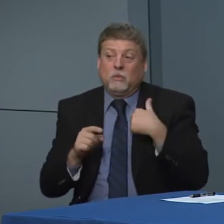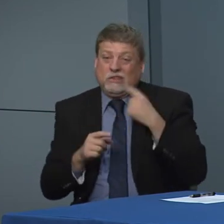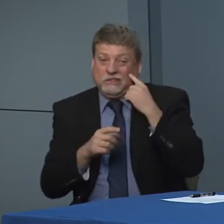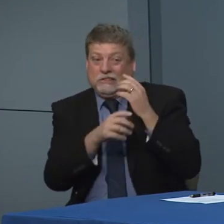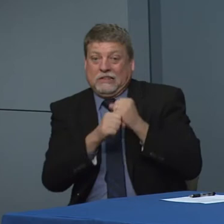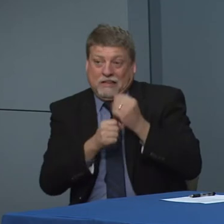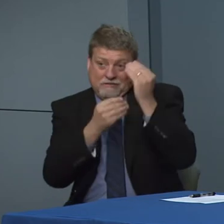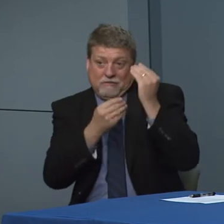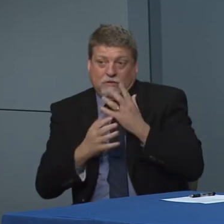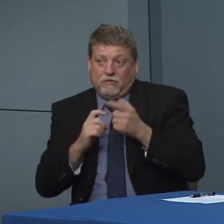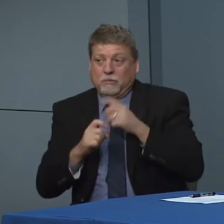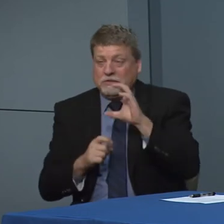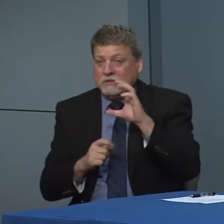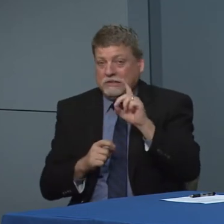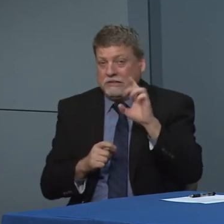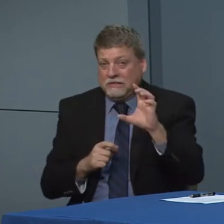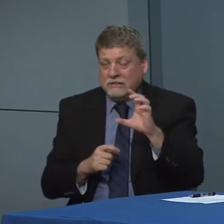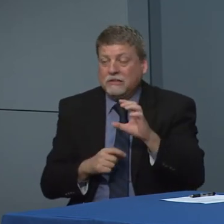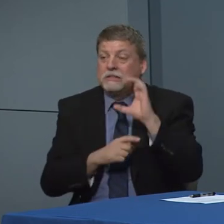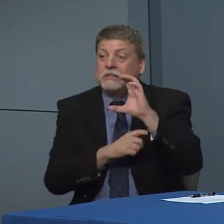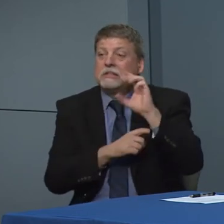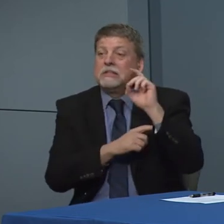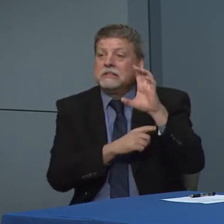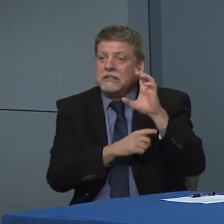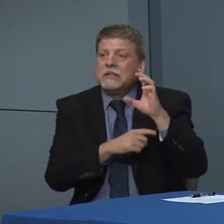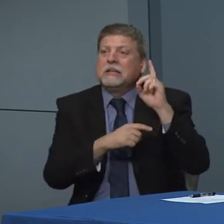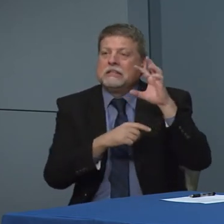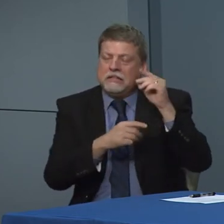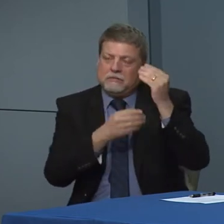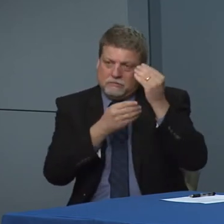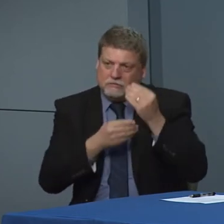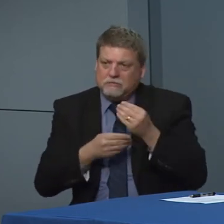out new guidance this morning related to school closures.